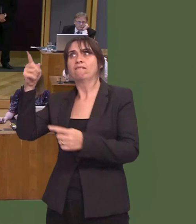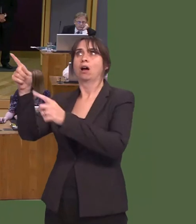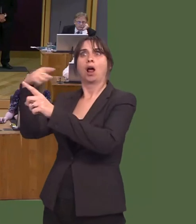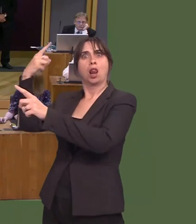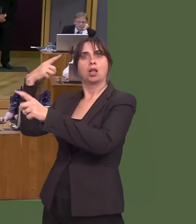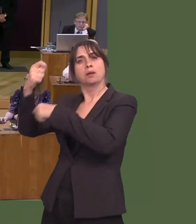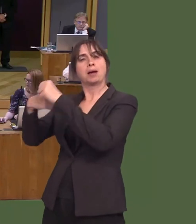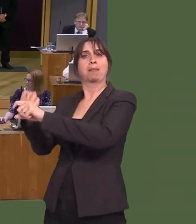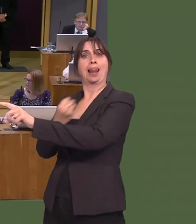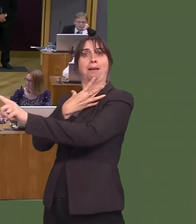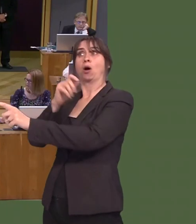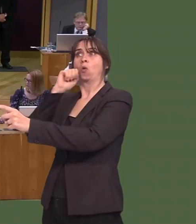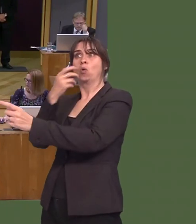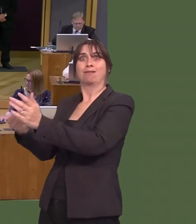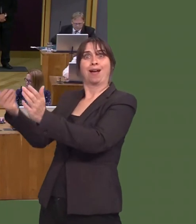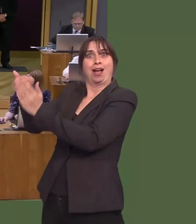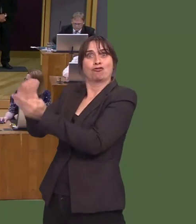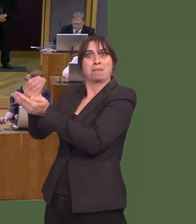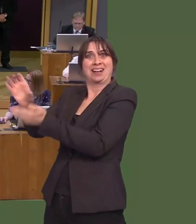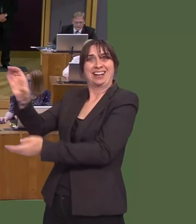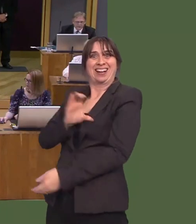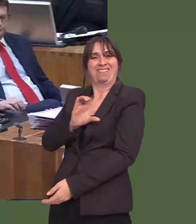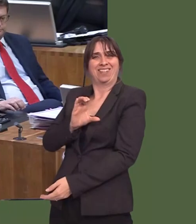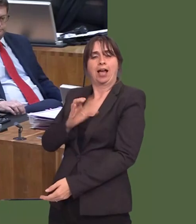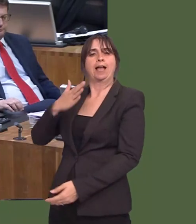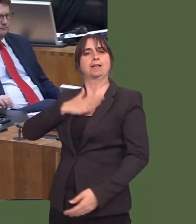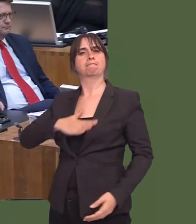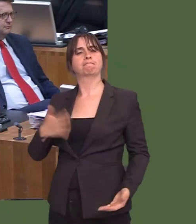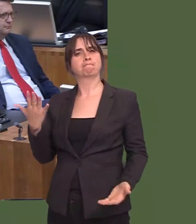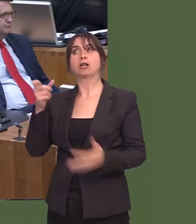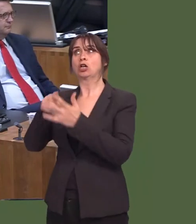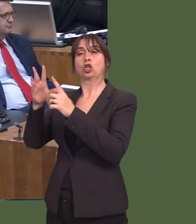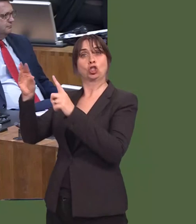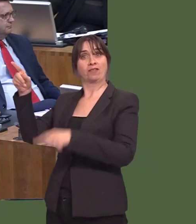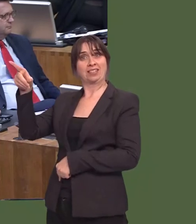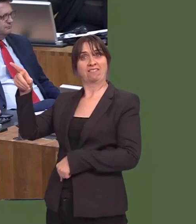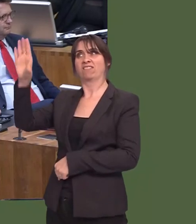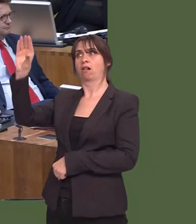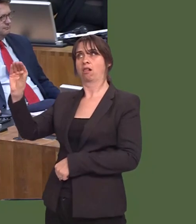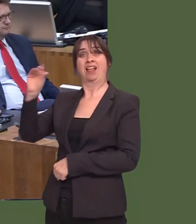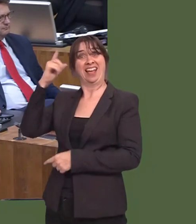That has not happened, yet, and when that happens, we will of course want to see how